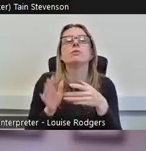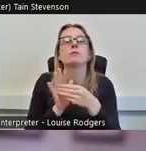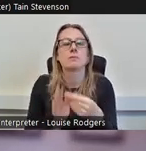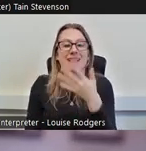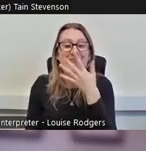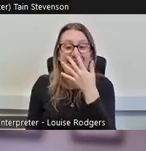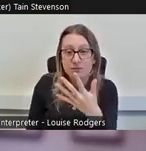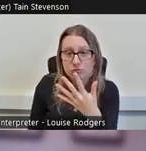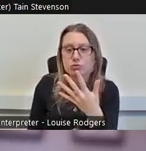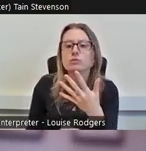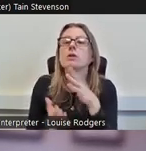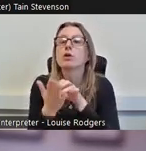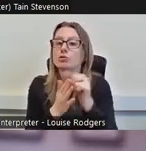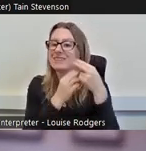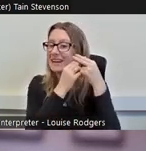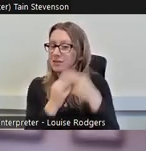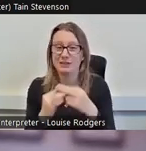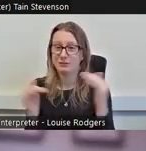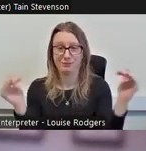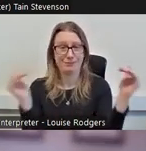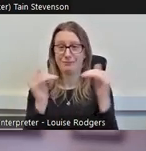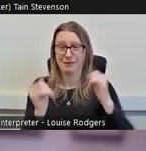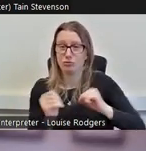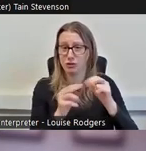basically follows a pattern from Scotland as a whole,